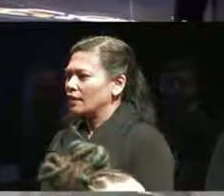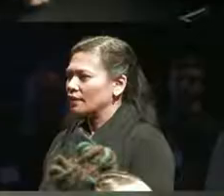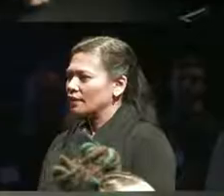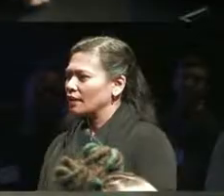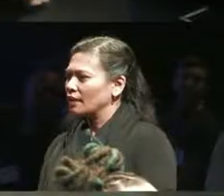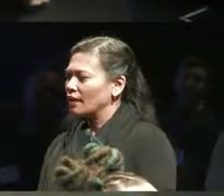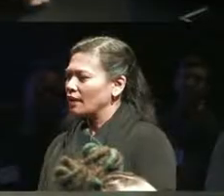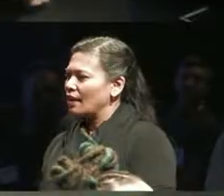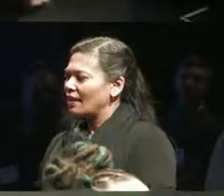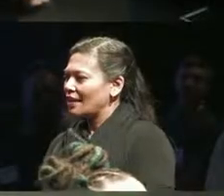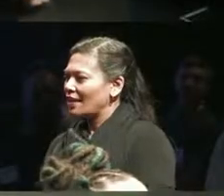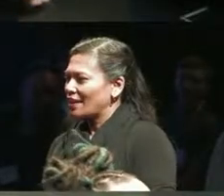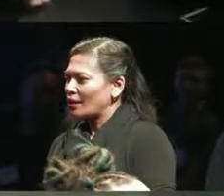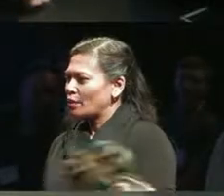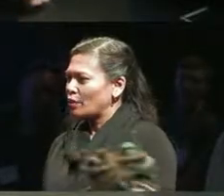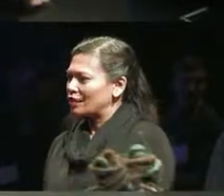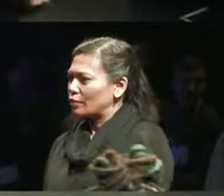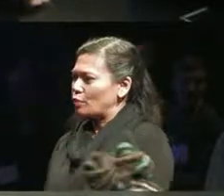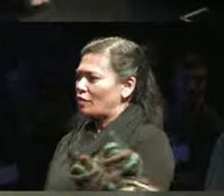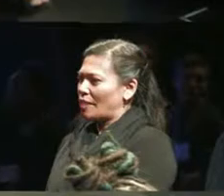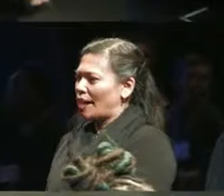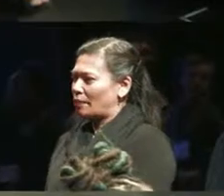When I think that kind of intersectional lens